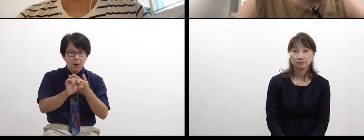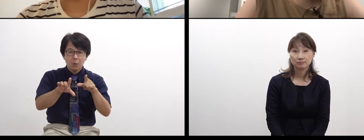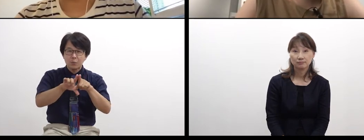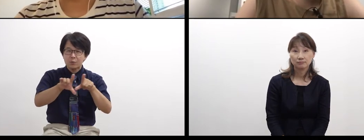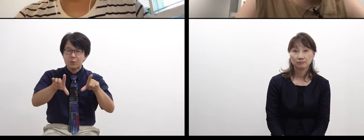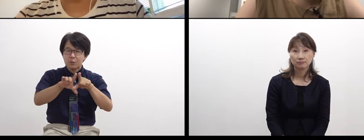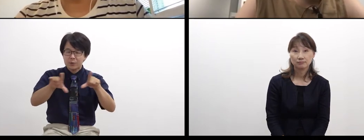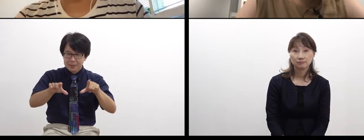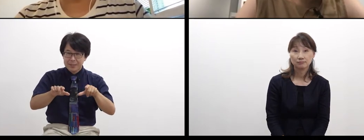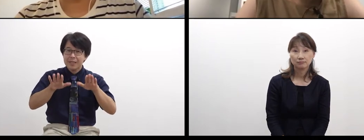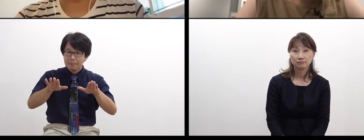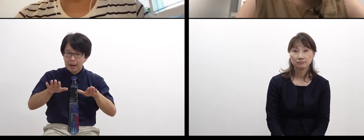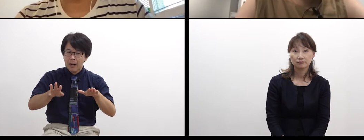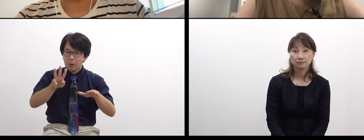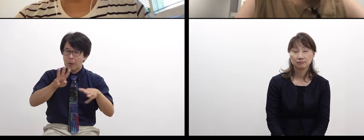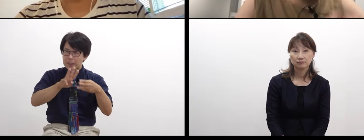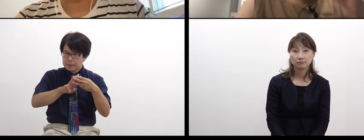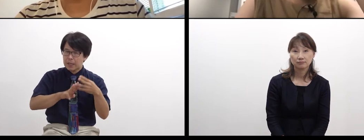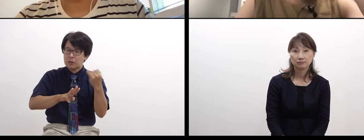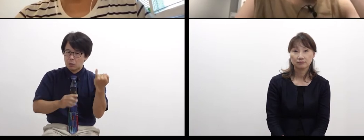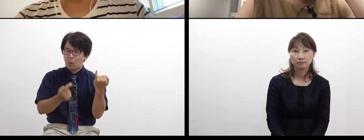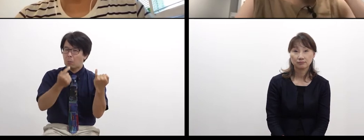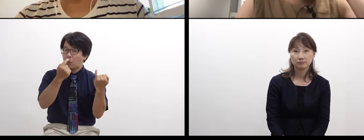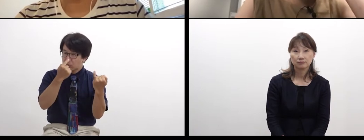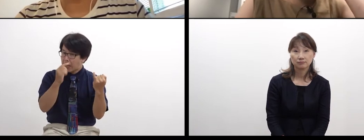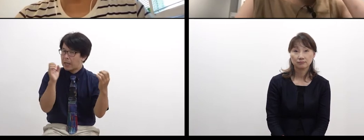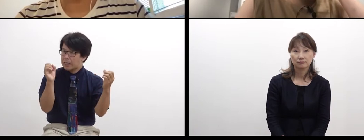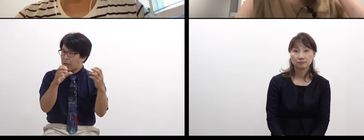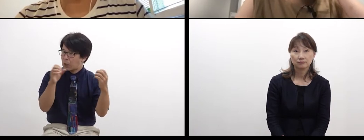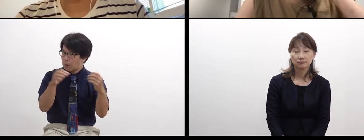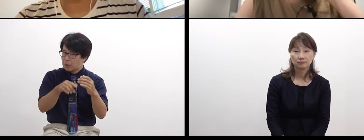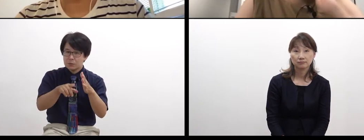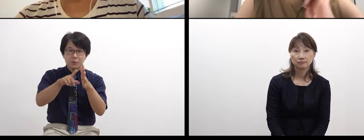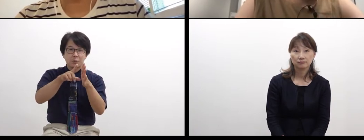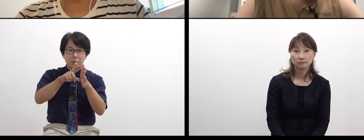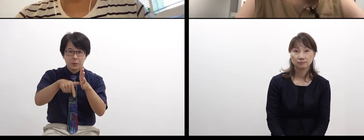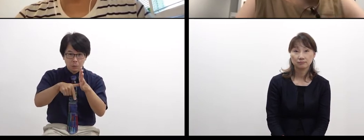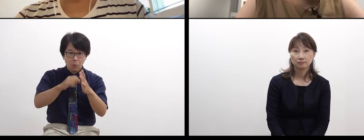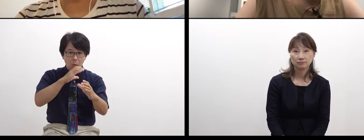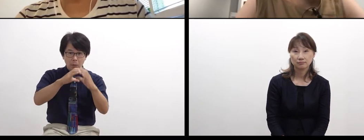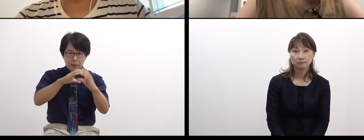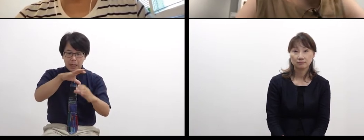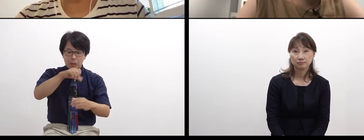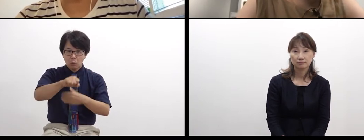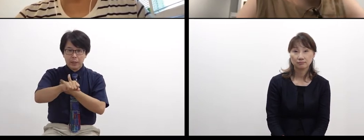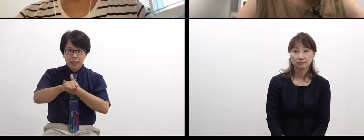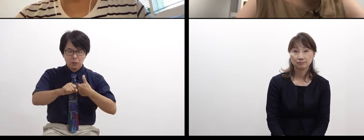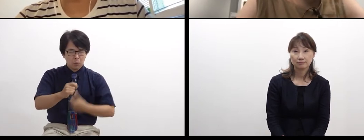and we think we understand each other,